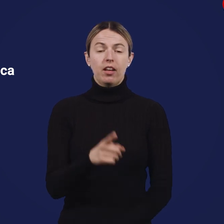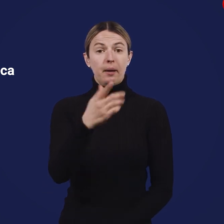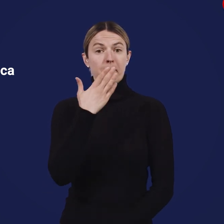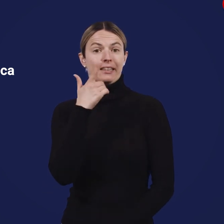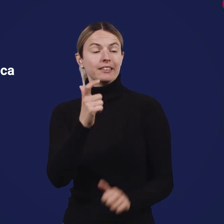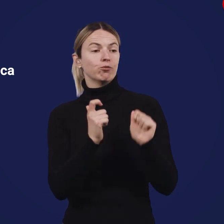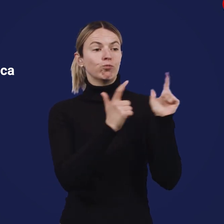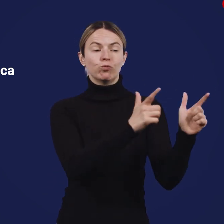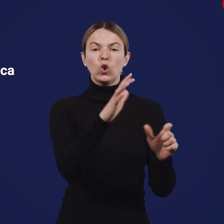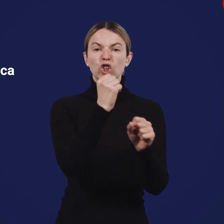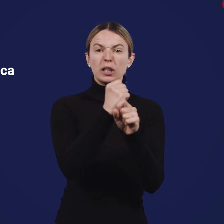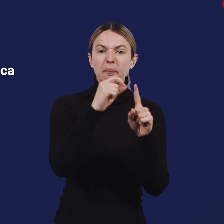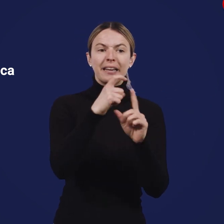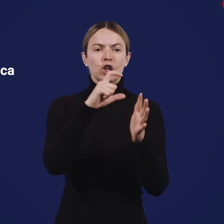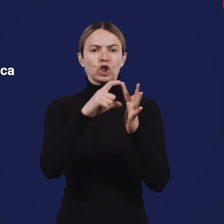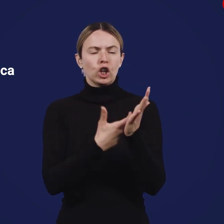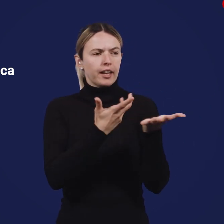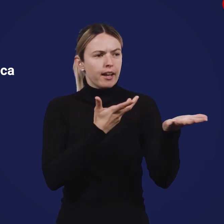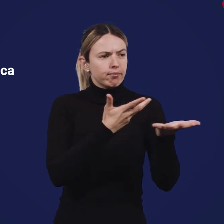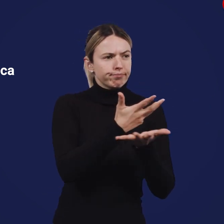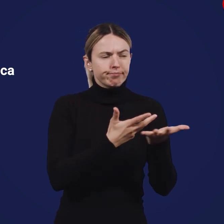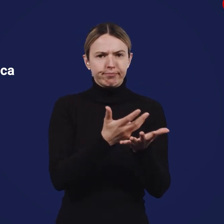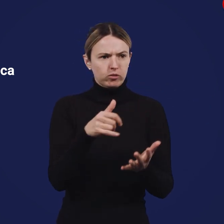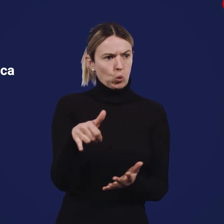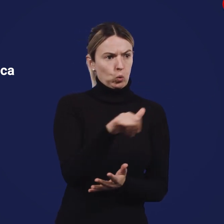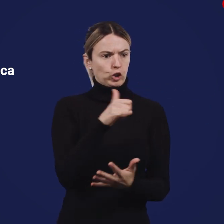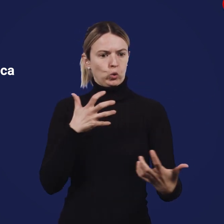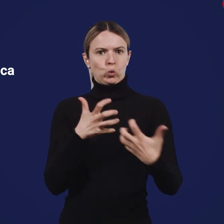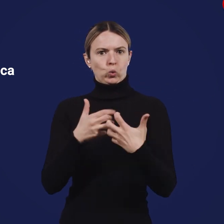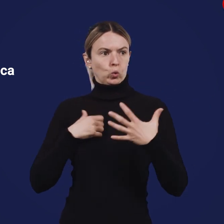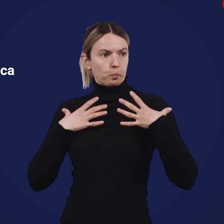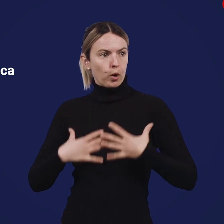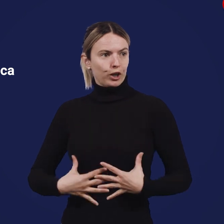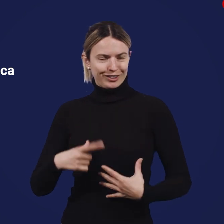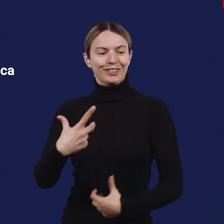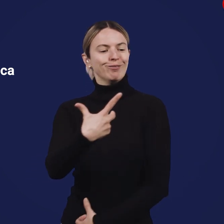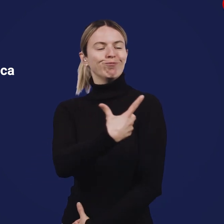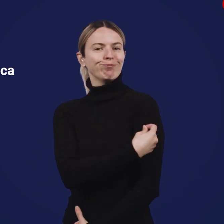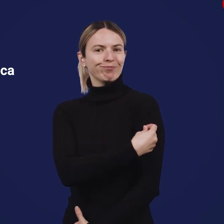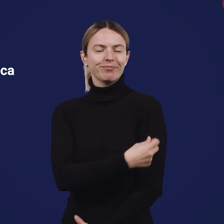Please consult with your GP to get advice on which vaccine is suitable for you.